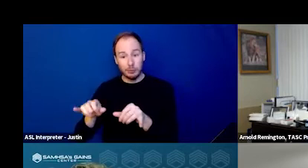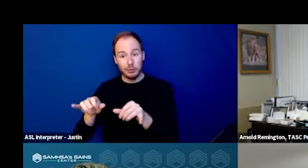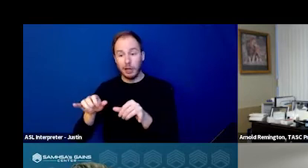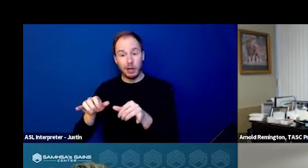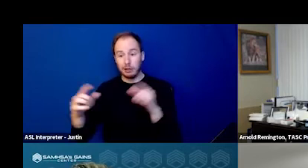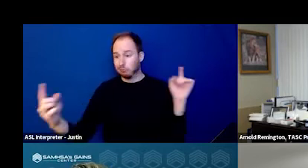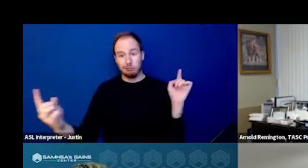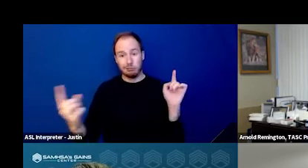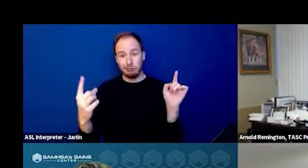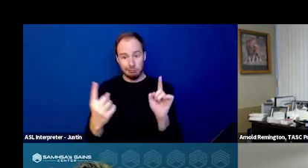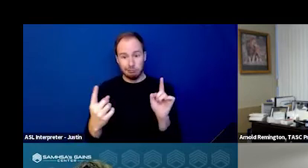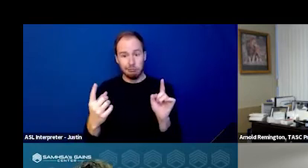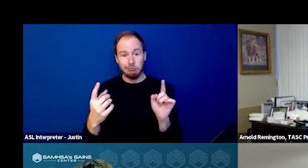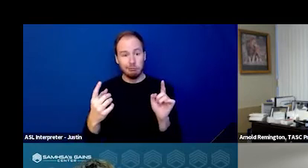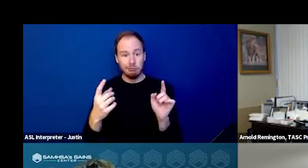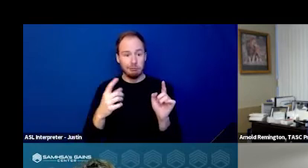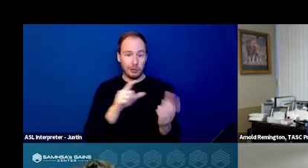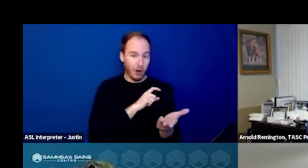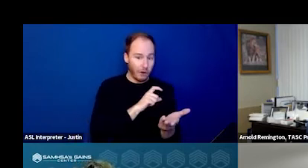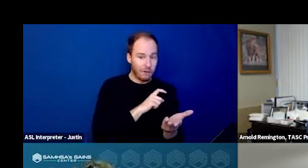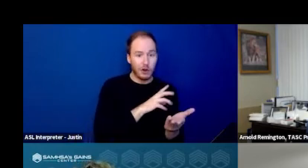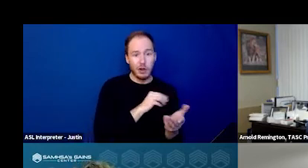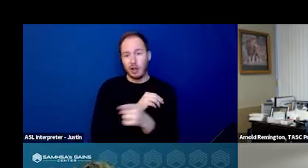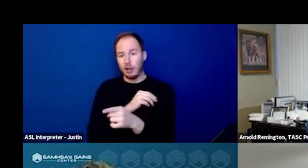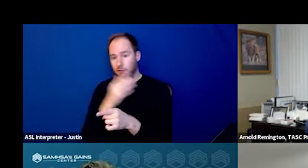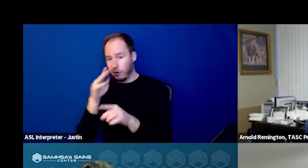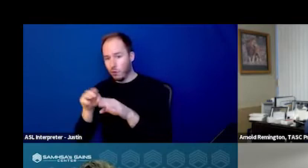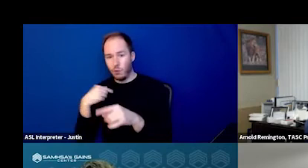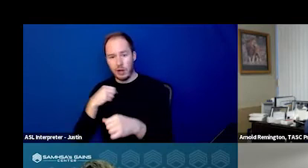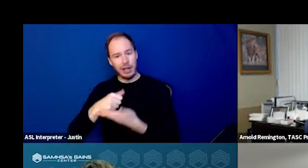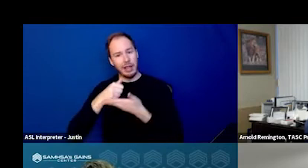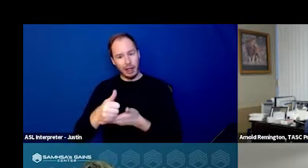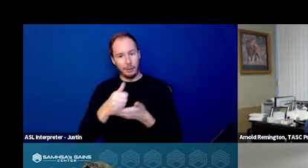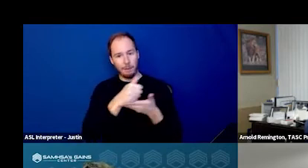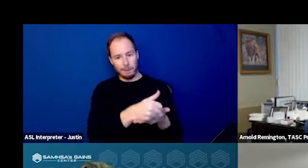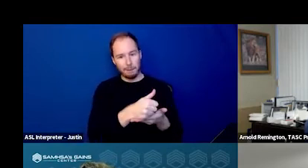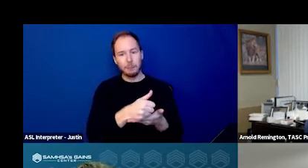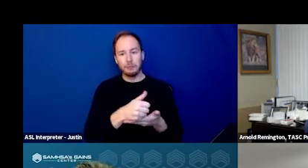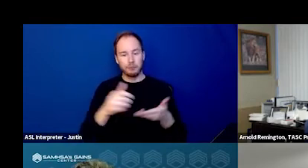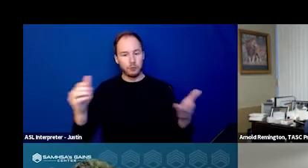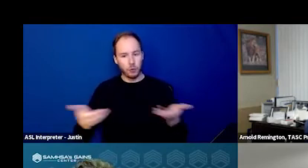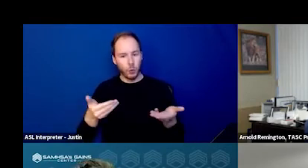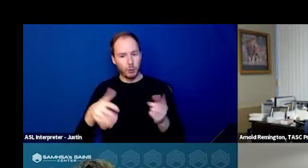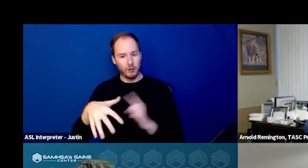an officer arrived at our Sally Port, we could help create a welcoming environment for either